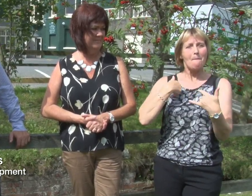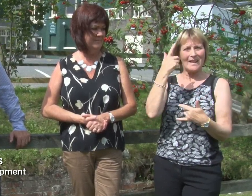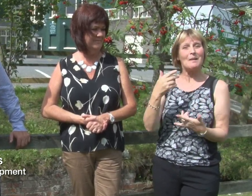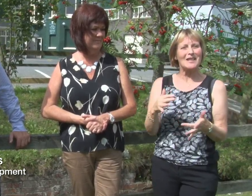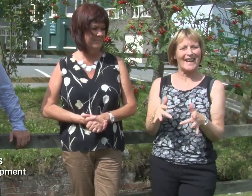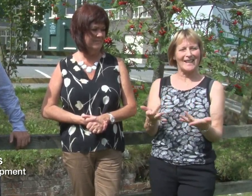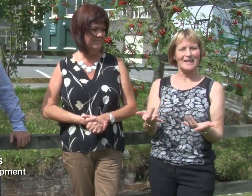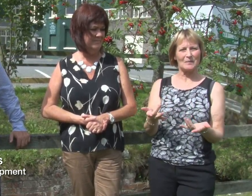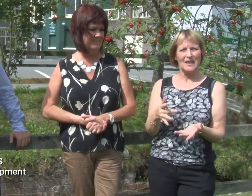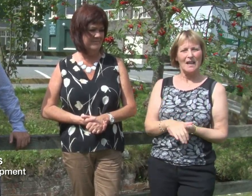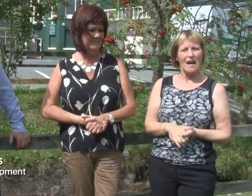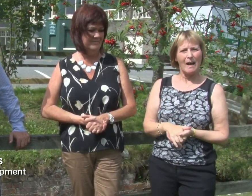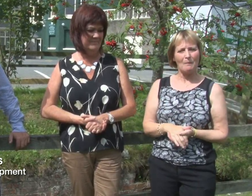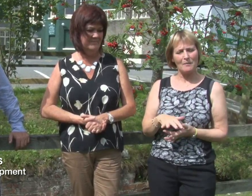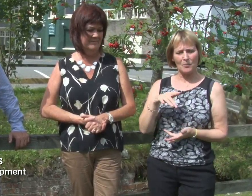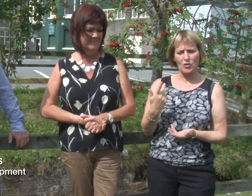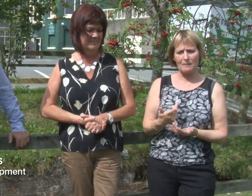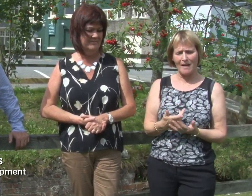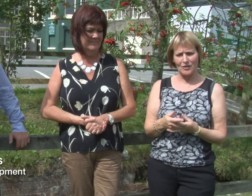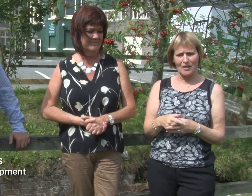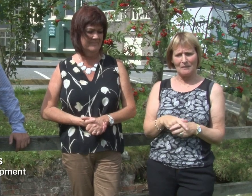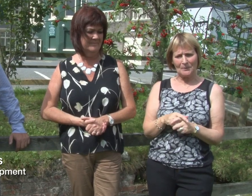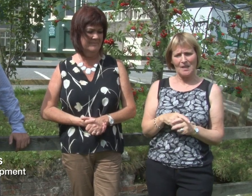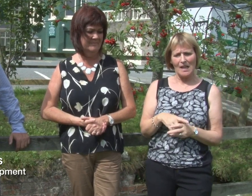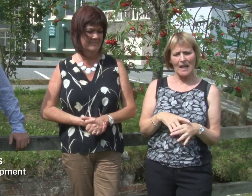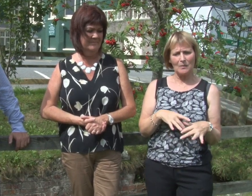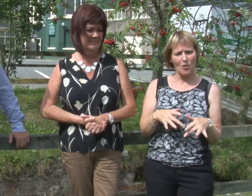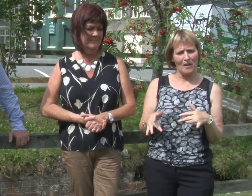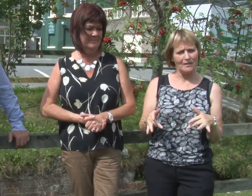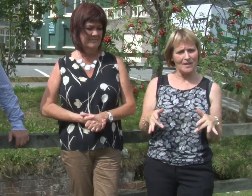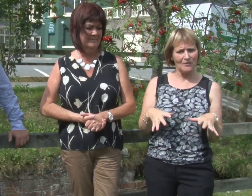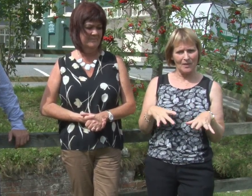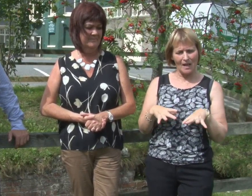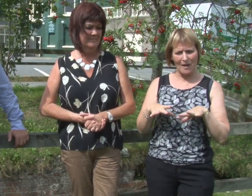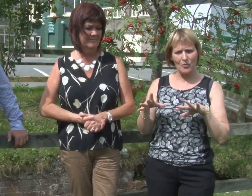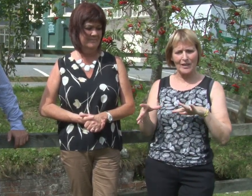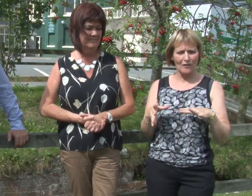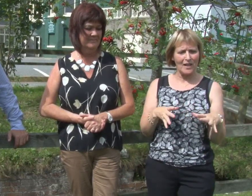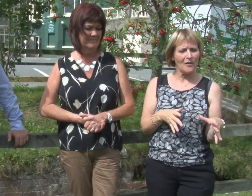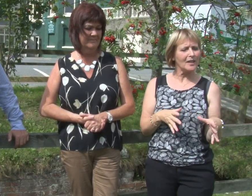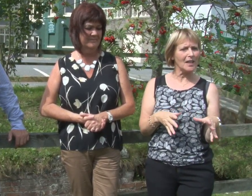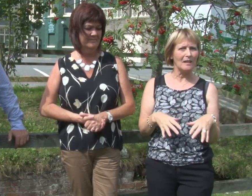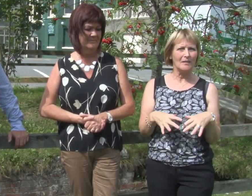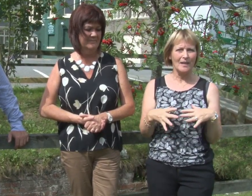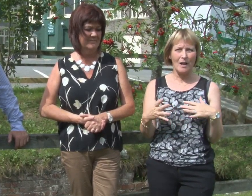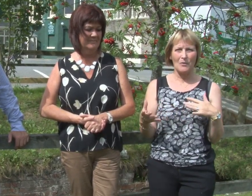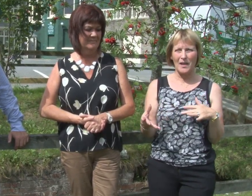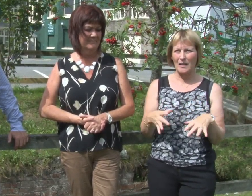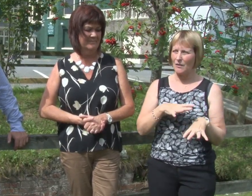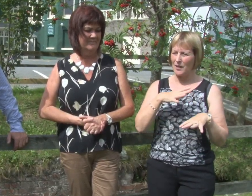my name is Glenys and I'm the project manager and at the moment i'm working on the other key thing of